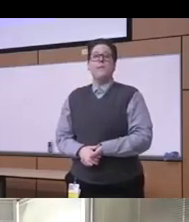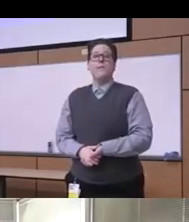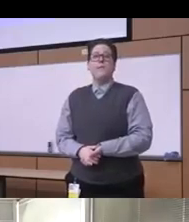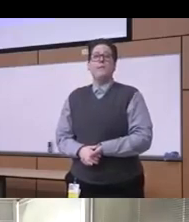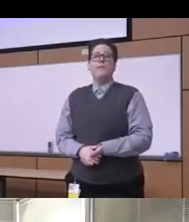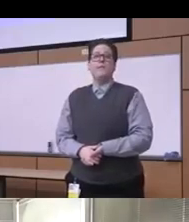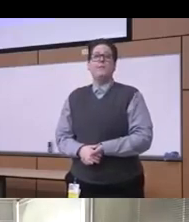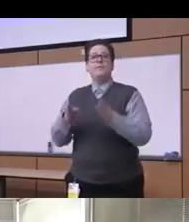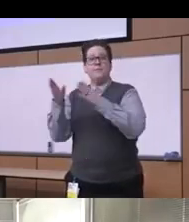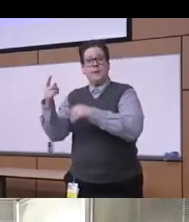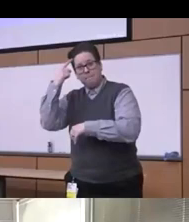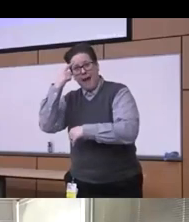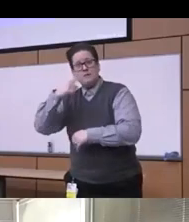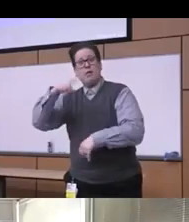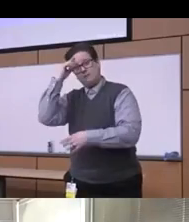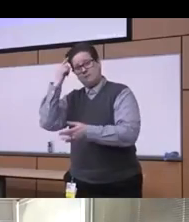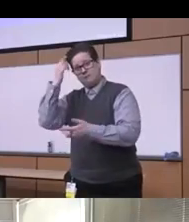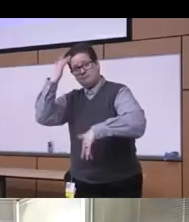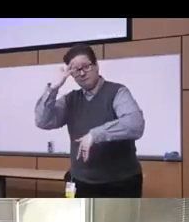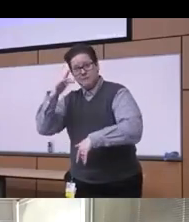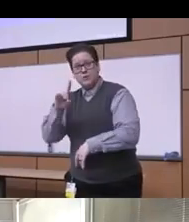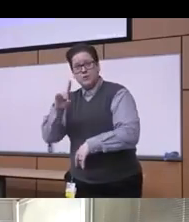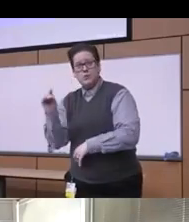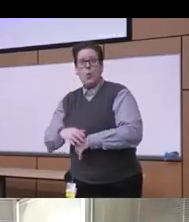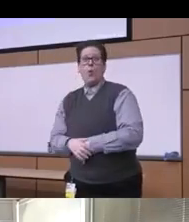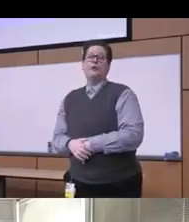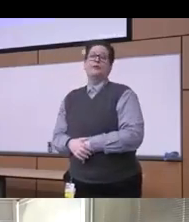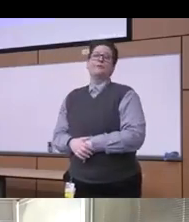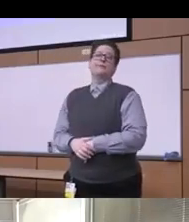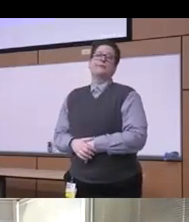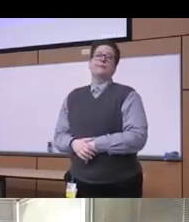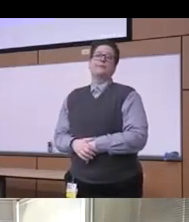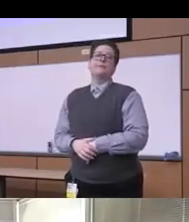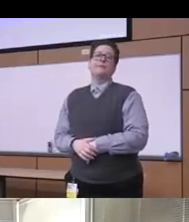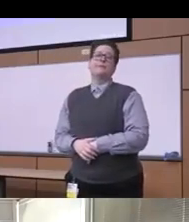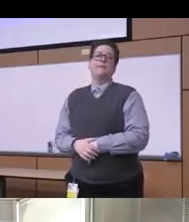psychiatric disorders and as you see you know all kind of really in a way converge into the mental